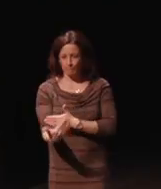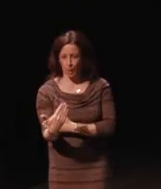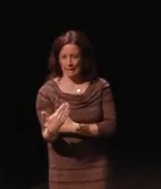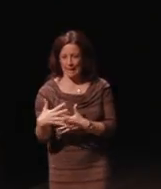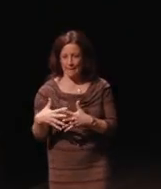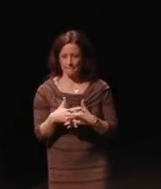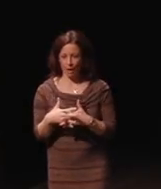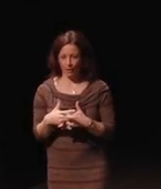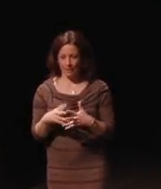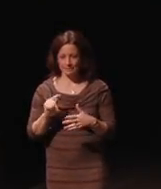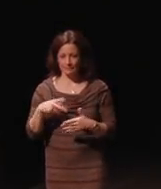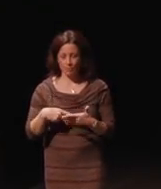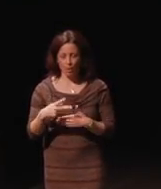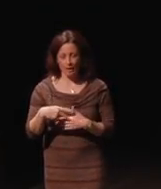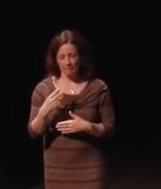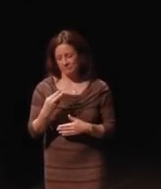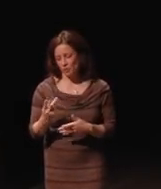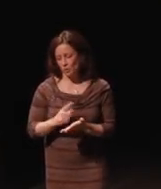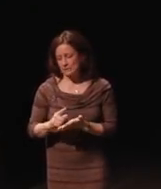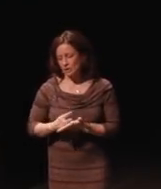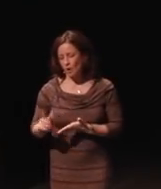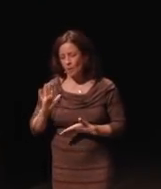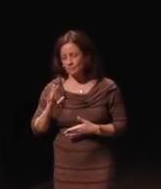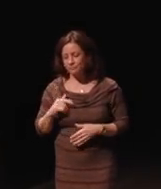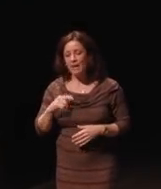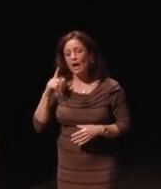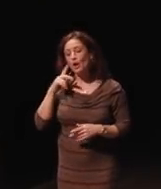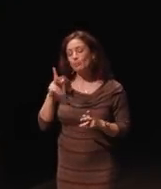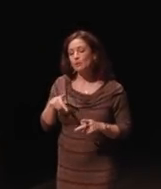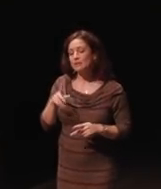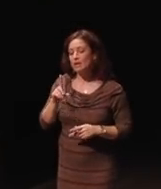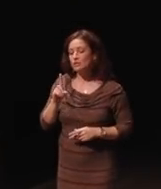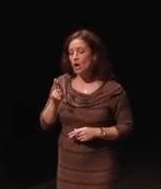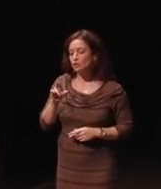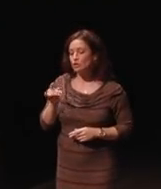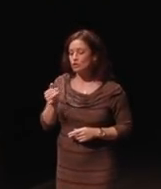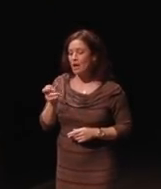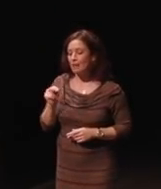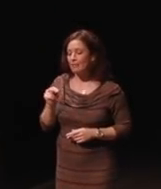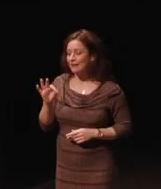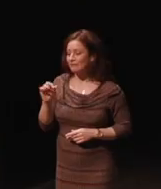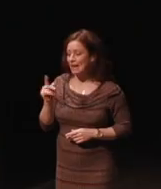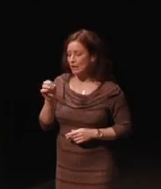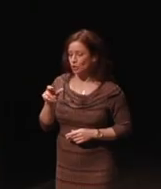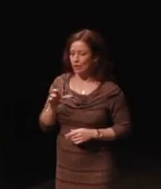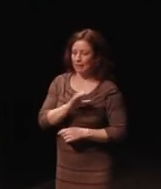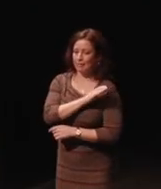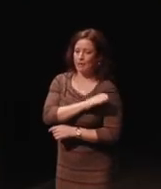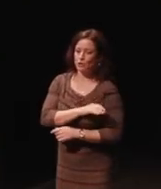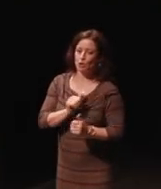and I heard a person named Dr. Jonathan Fader, a clinical sports psychologist talk about fortnight.